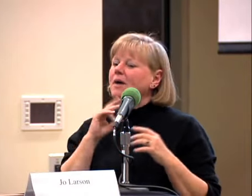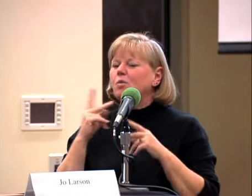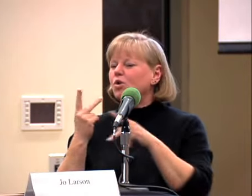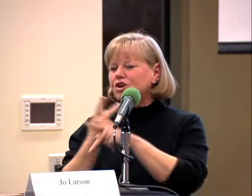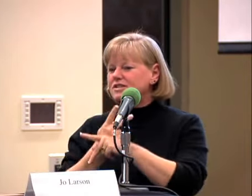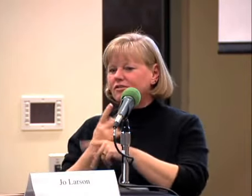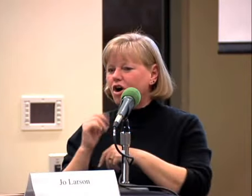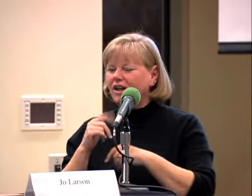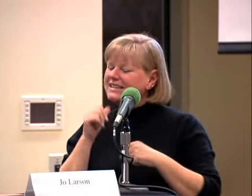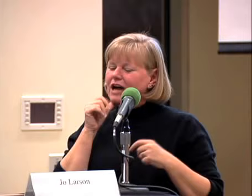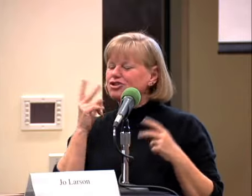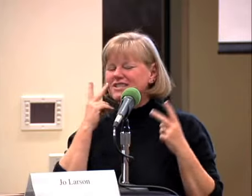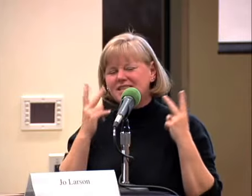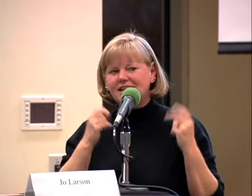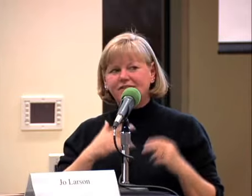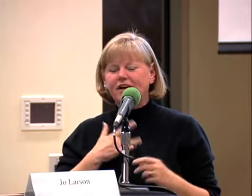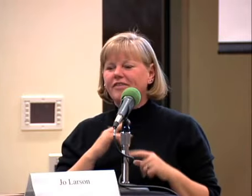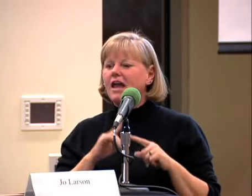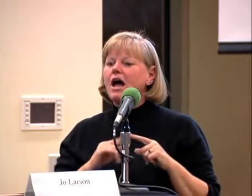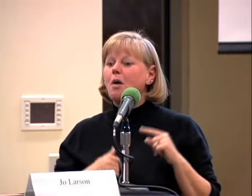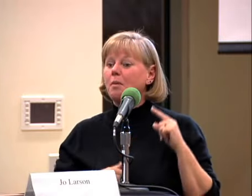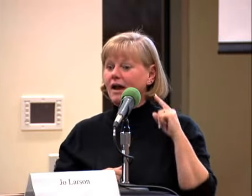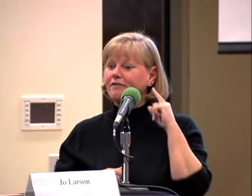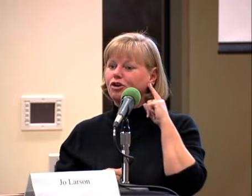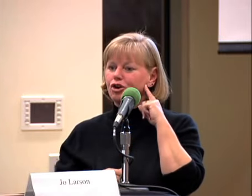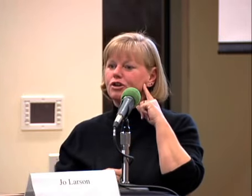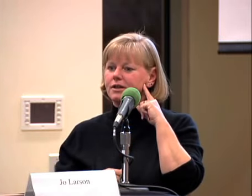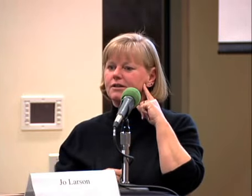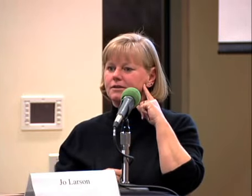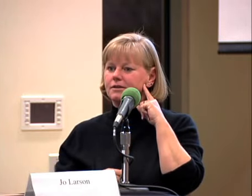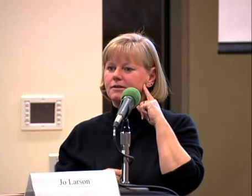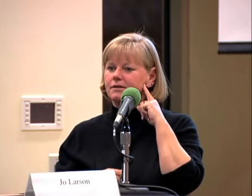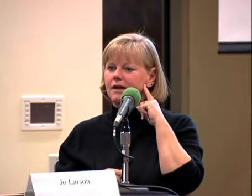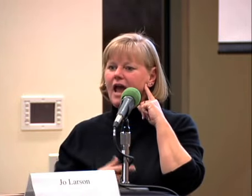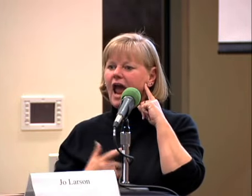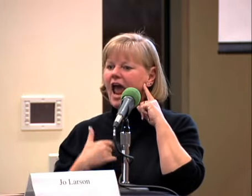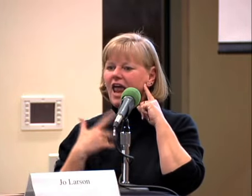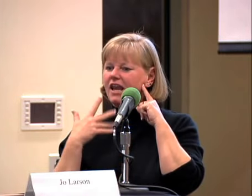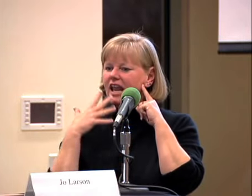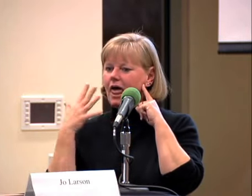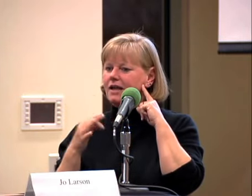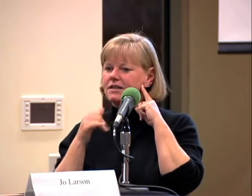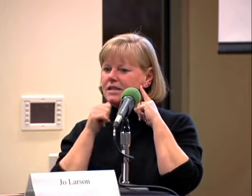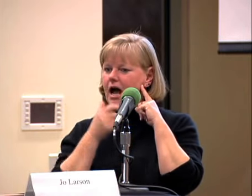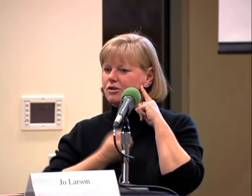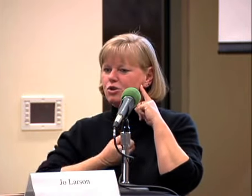IT, AND I ELECTED NOT TO TELL MY FAMILY THAT HEARING PEOPLE WERE